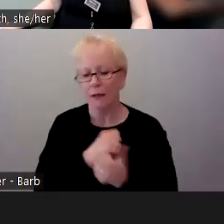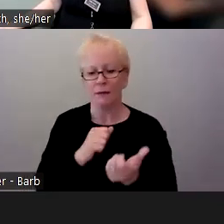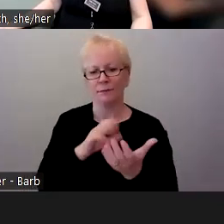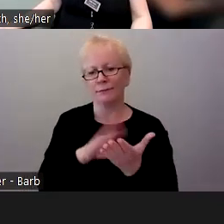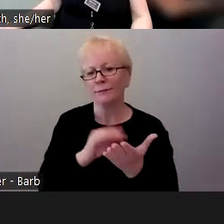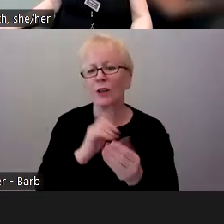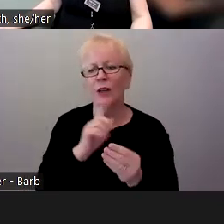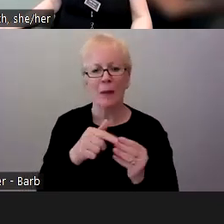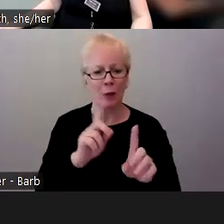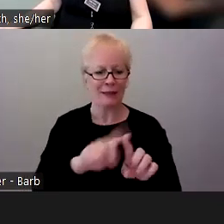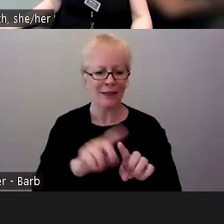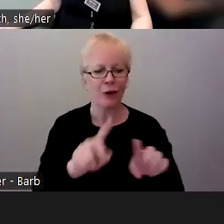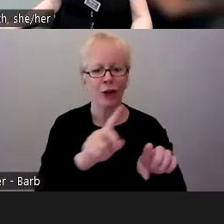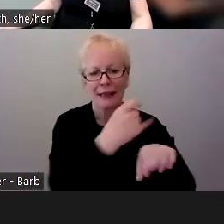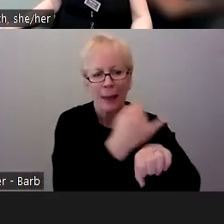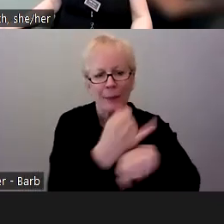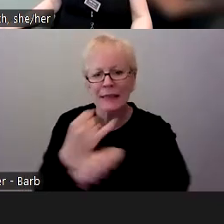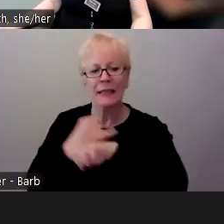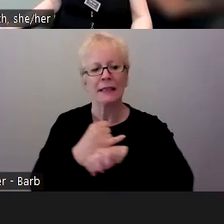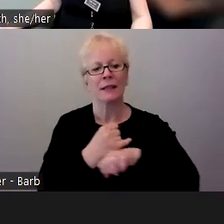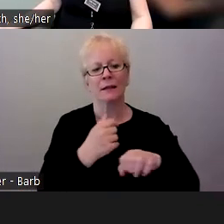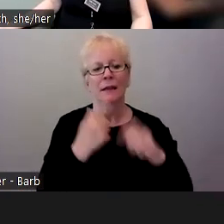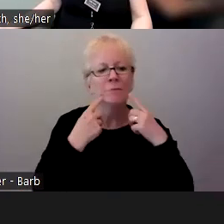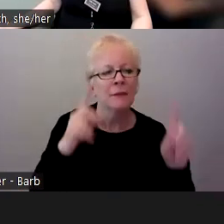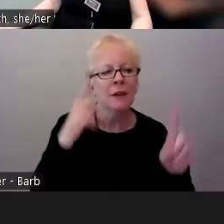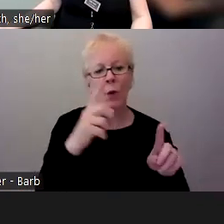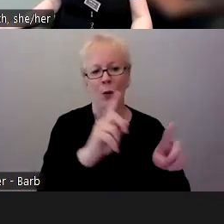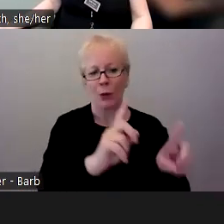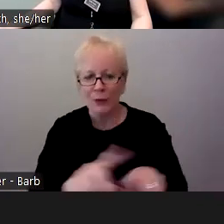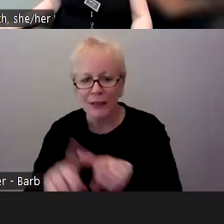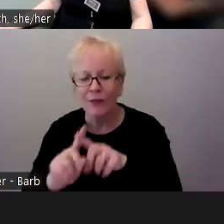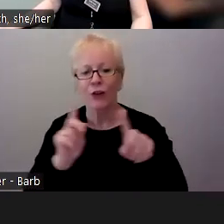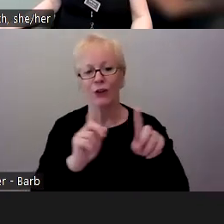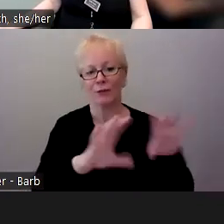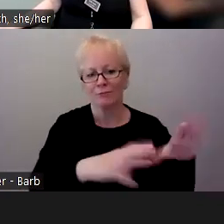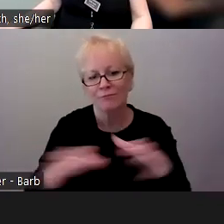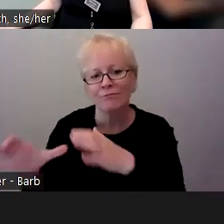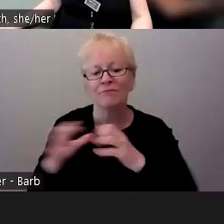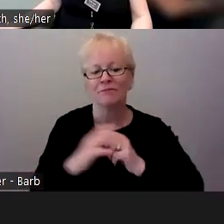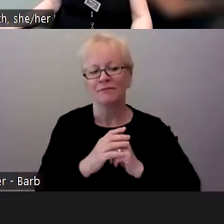for different populations and trying to figure out how I can interpret those on my campus and try them on my campus.